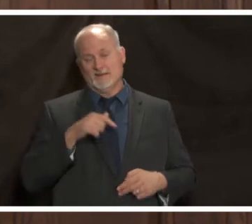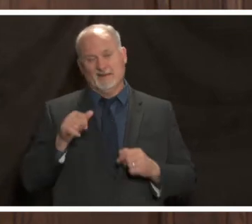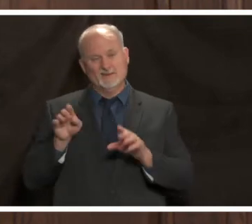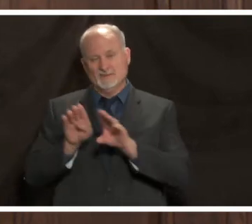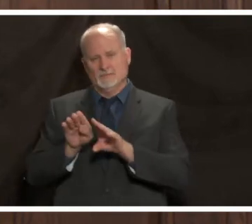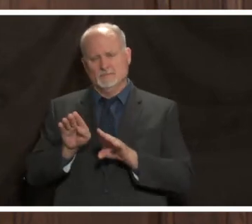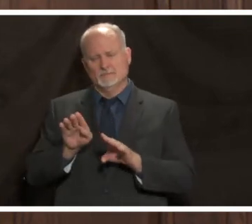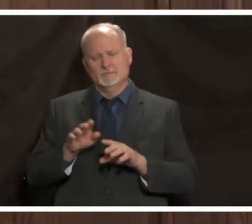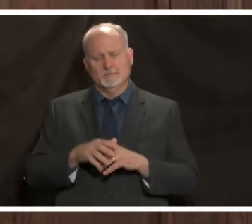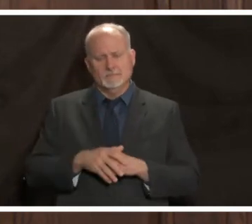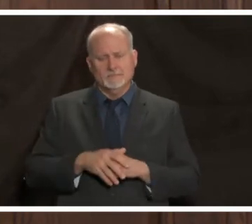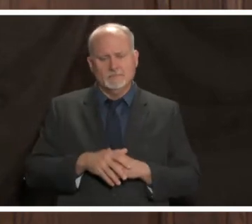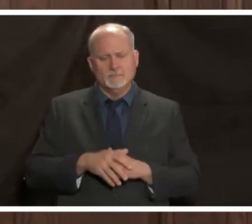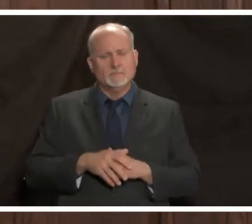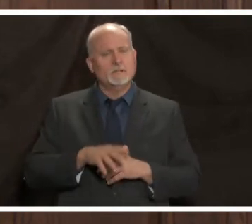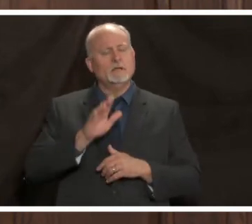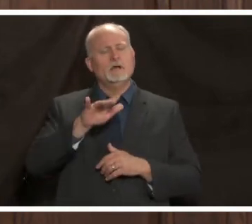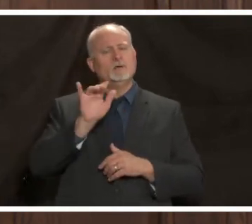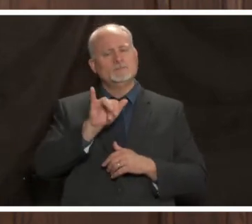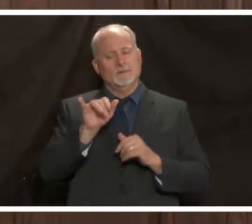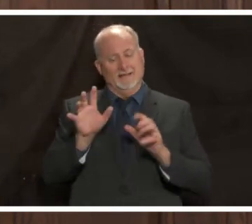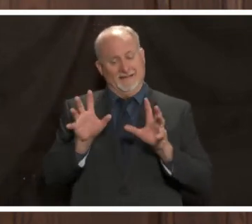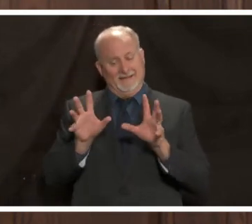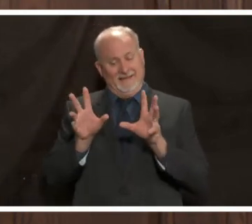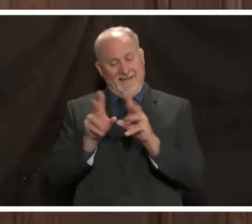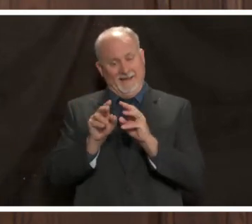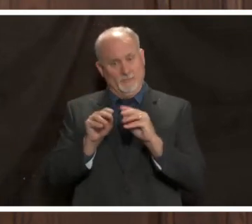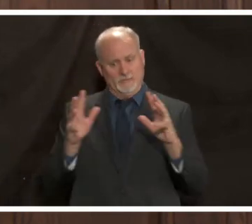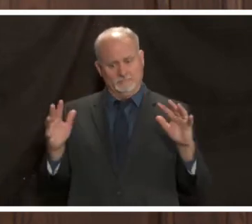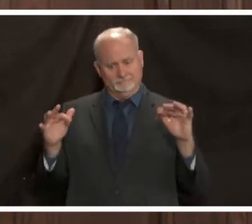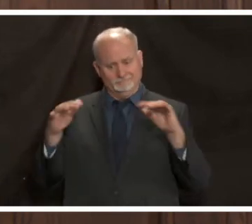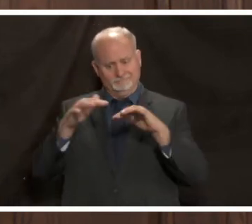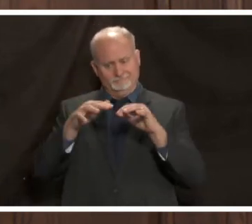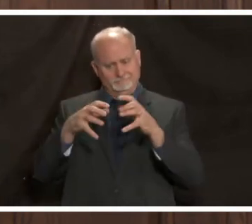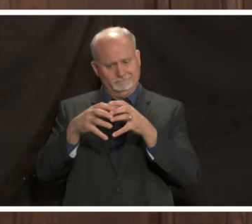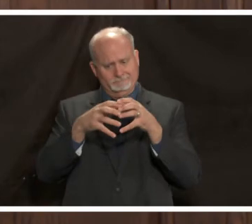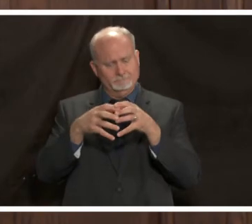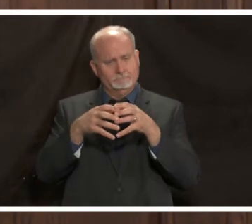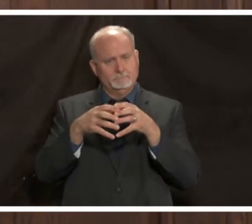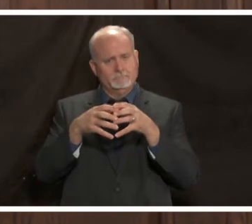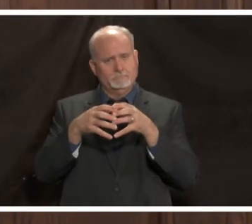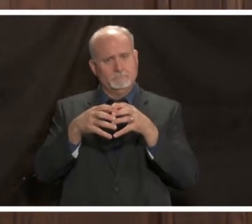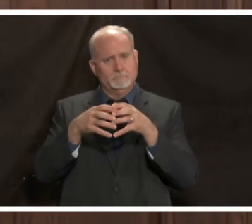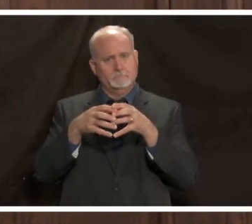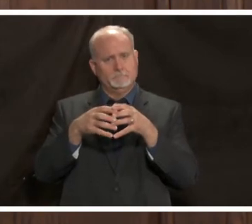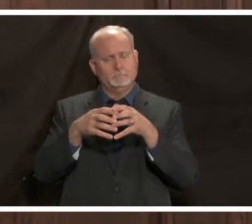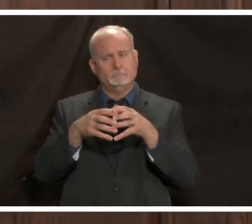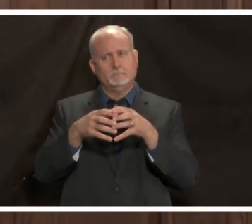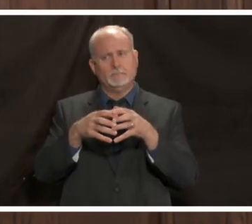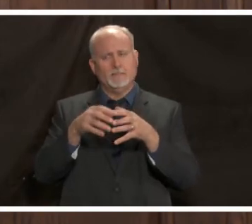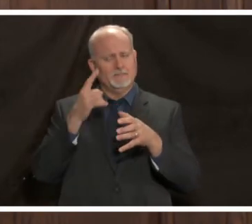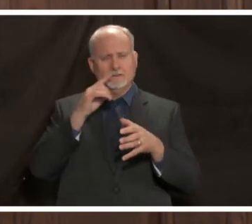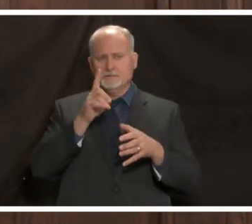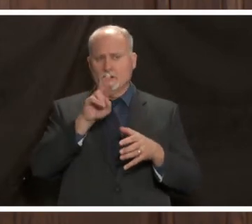say about about gatherings i think is you know and i think dr sag touched on this but i want